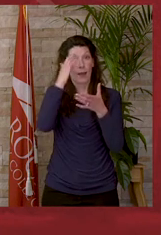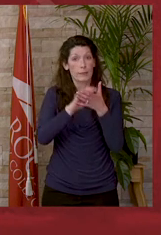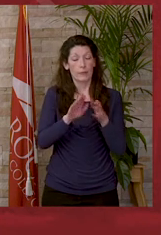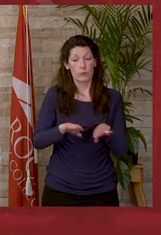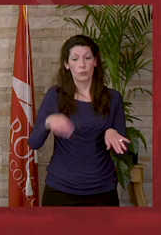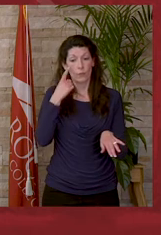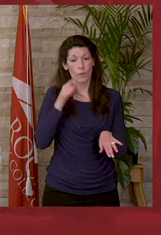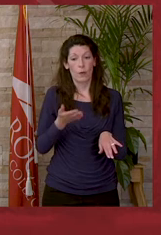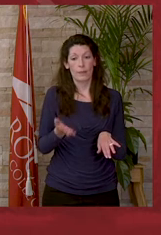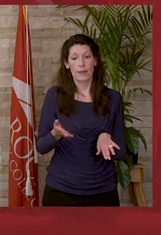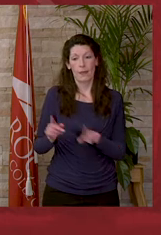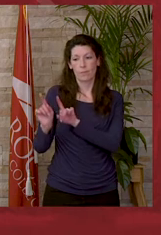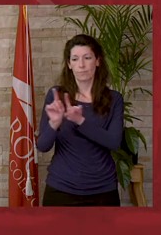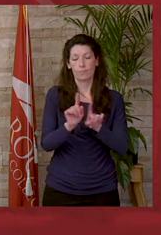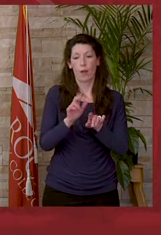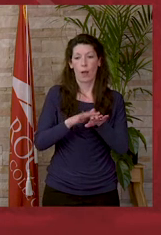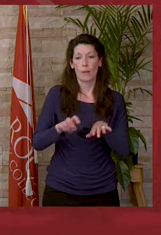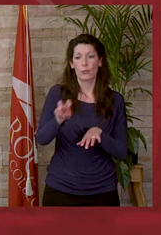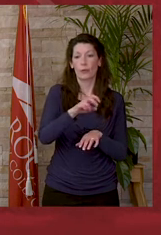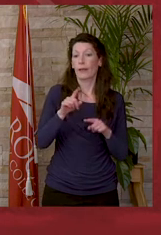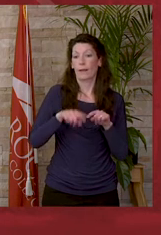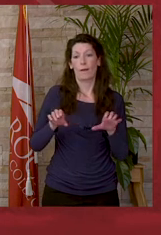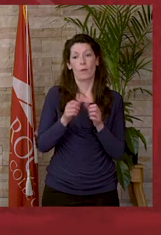being there next to me on this journey, I could not have done this without you.